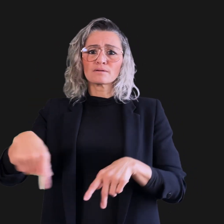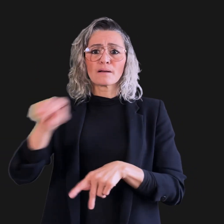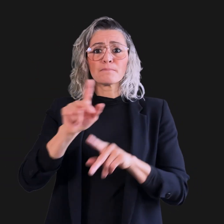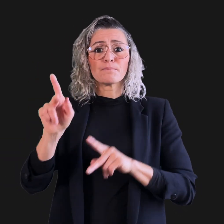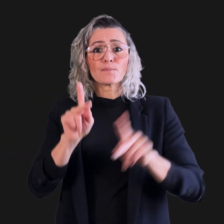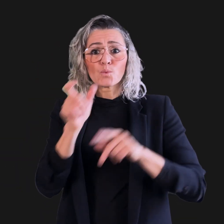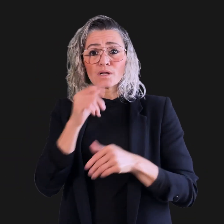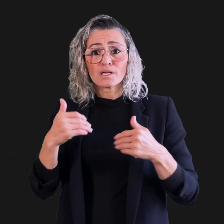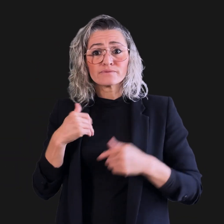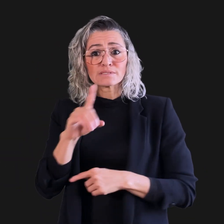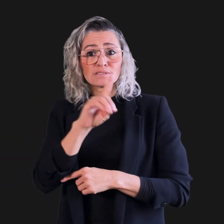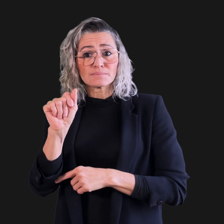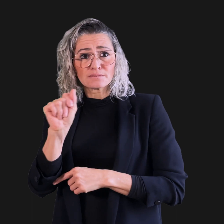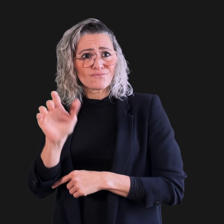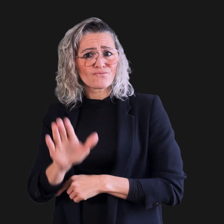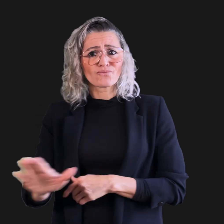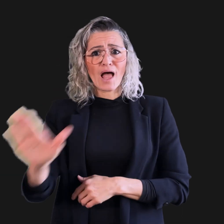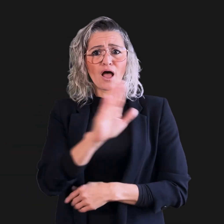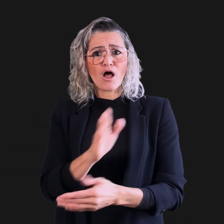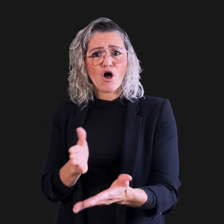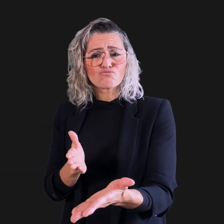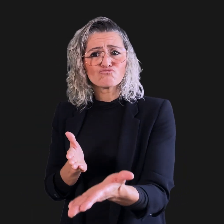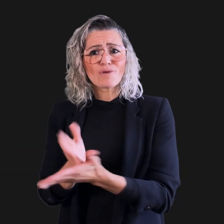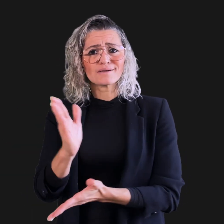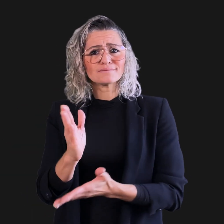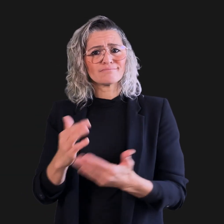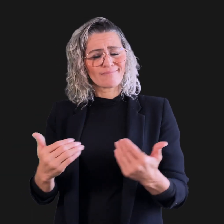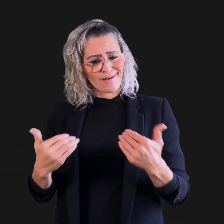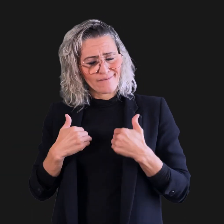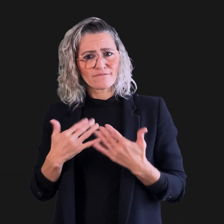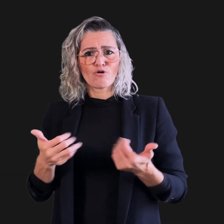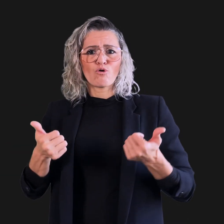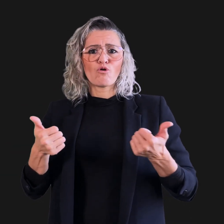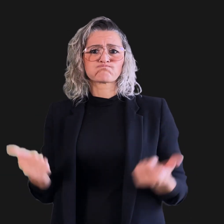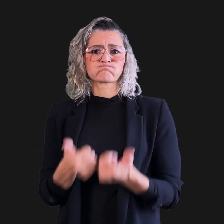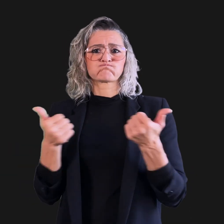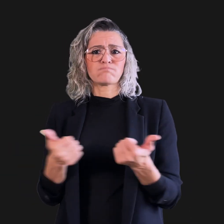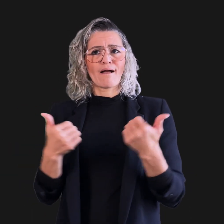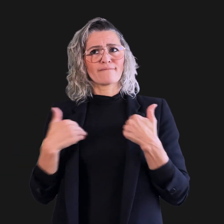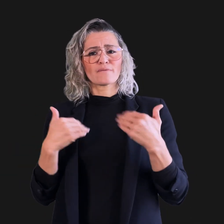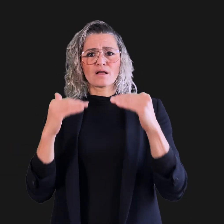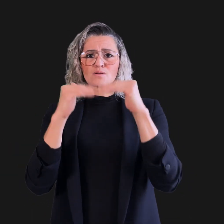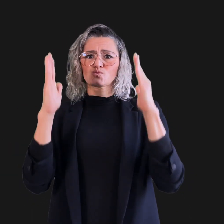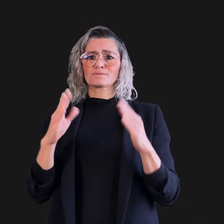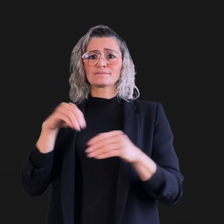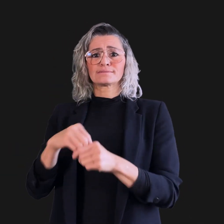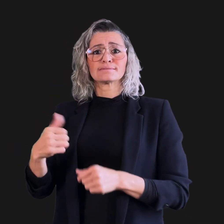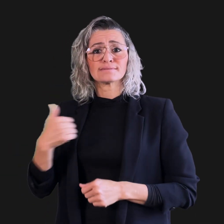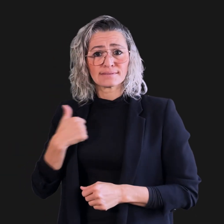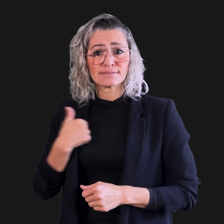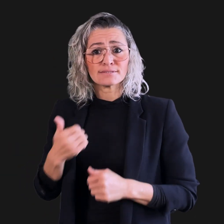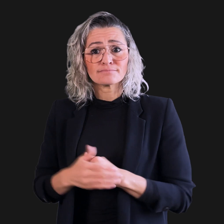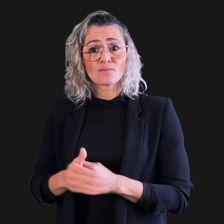to adequate housing for people with disabilities in Canada.